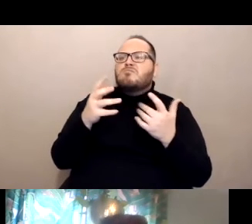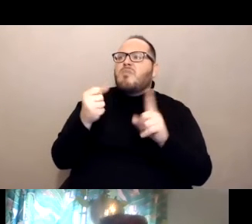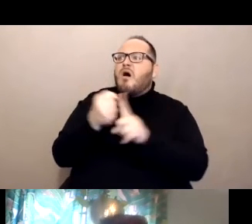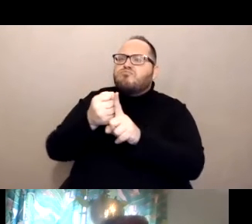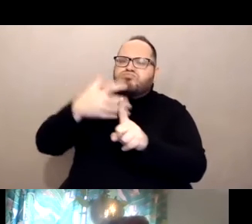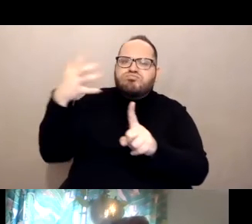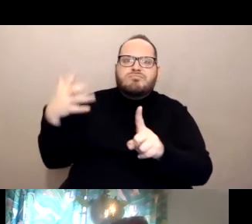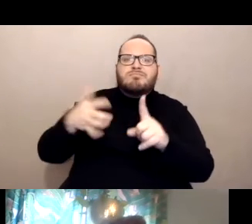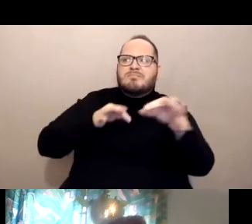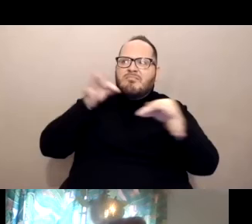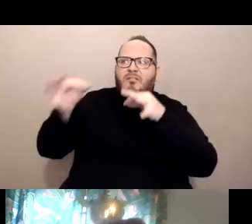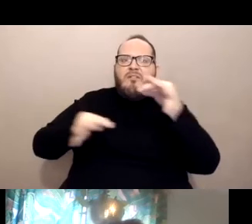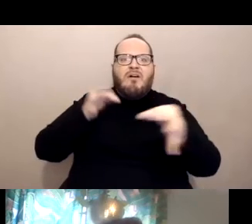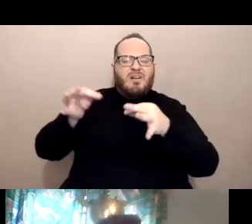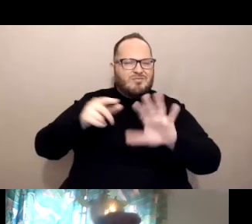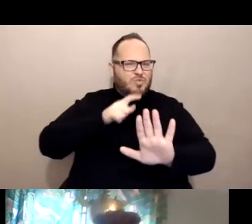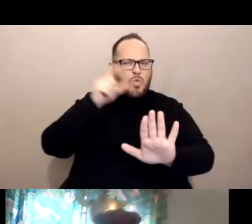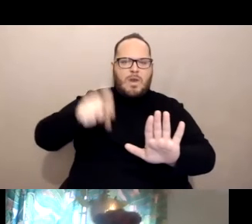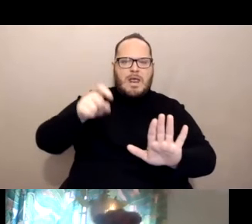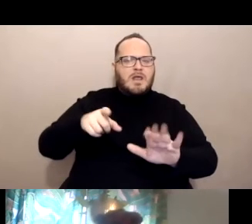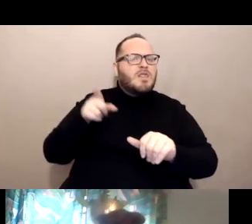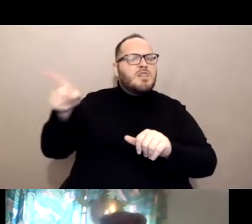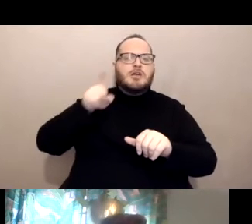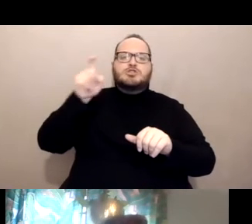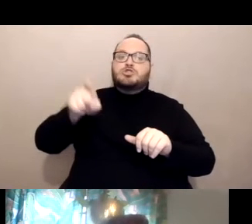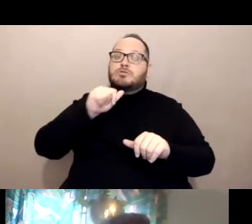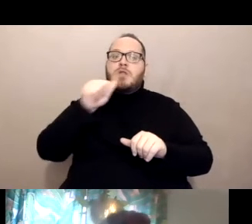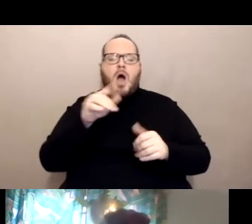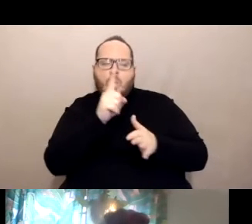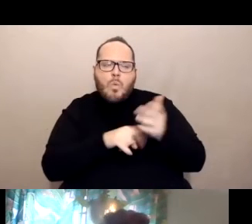They shouldn't get into well, what is your disability? What makes you eligible?